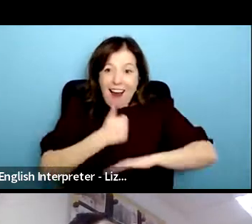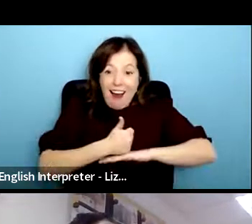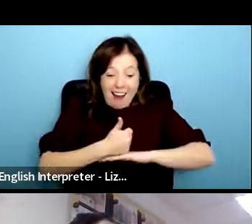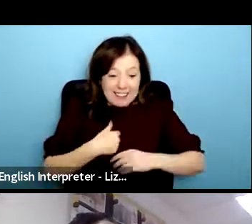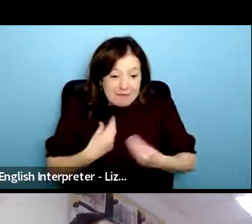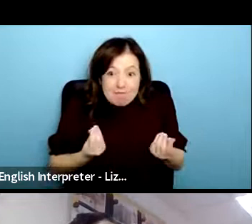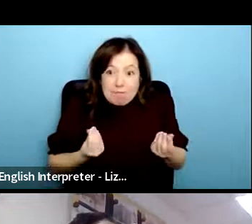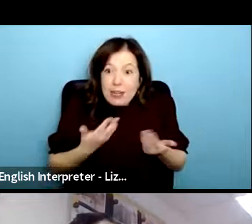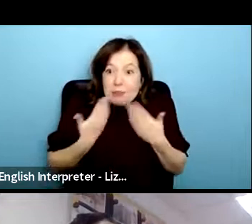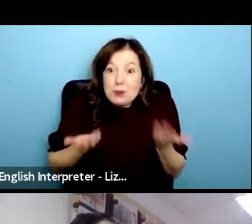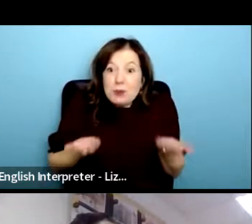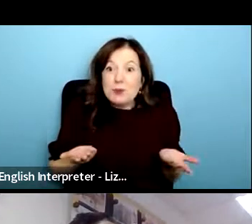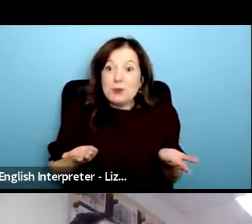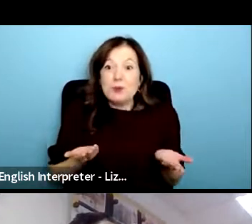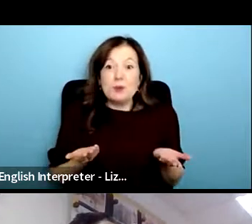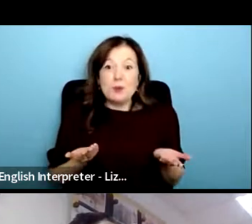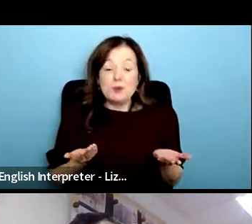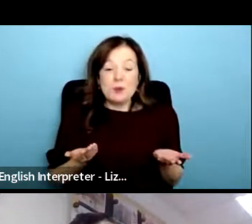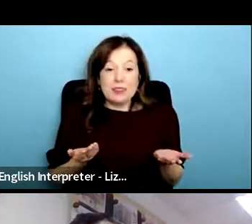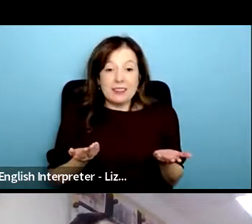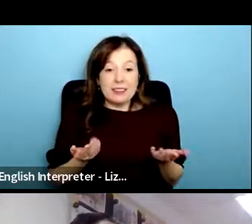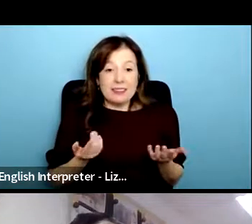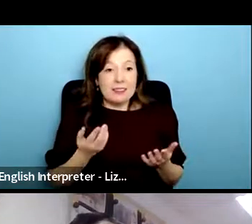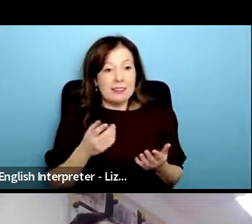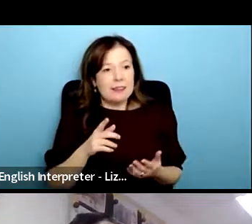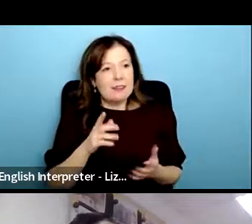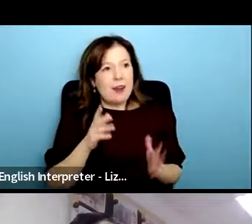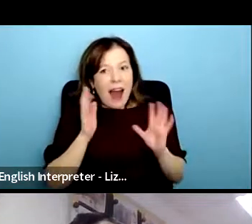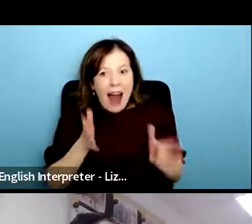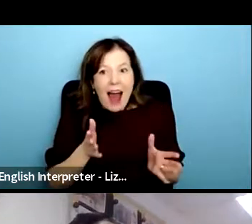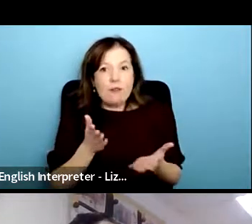who you work with recognizing i would say just communicate clearly where you're at